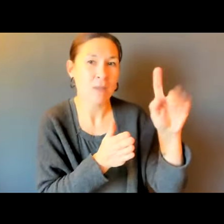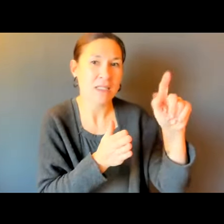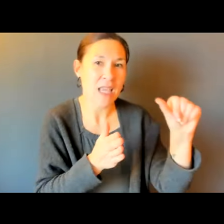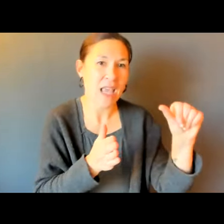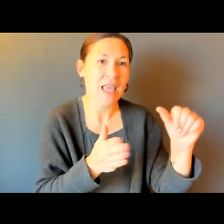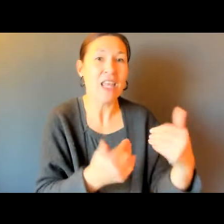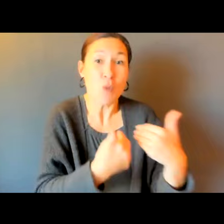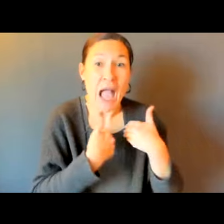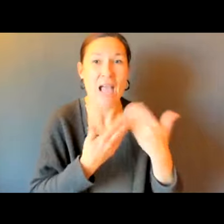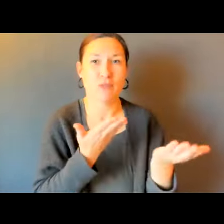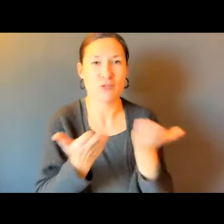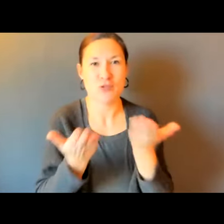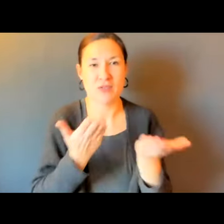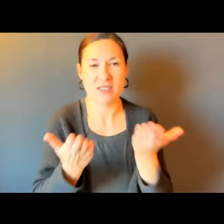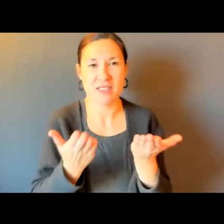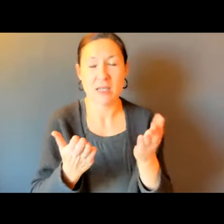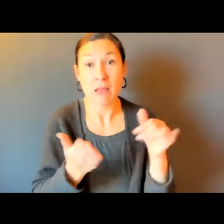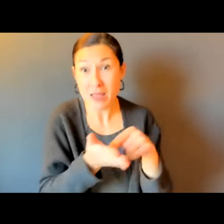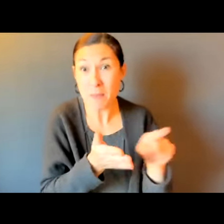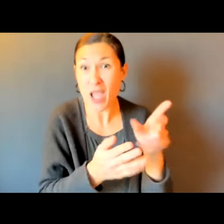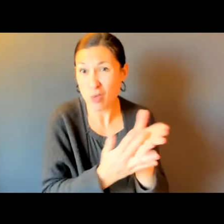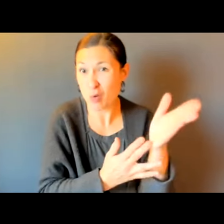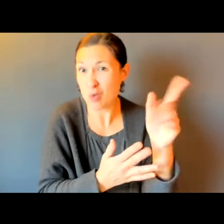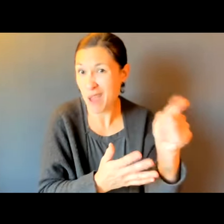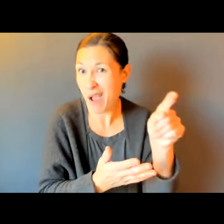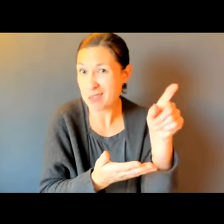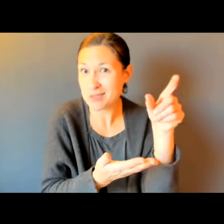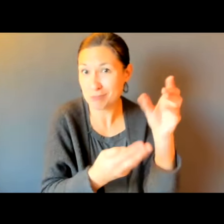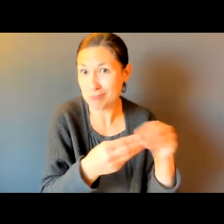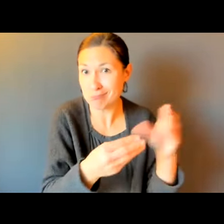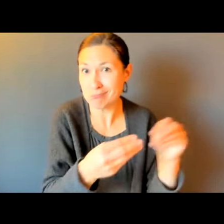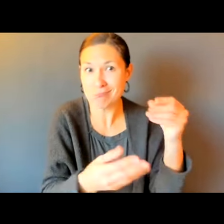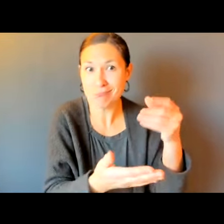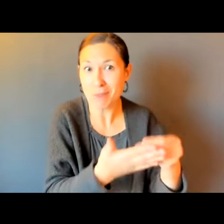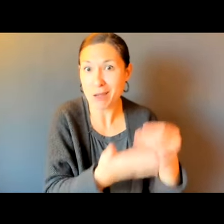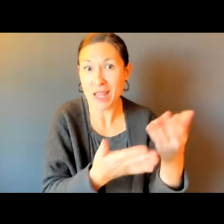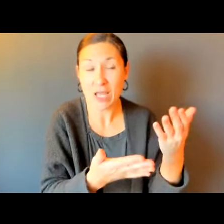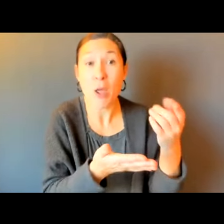OF PEOPLE DON'T REALIZE, CITIES AND TOWNS PAY THE MBTA TO HAVE THE SERVICES IN THE CITY AND